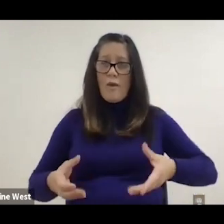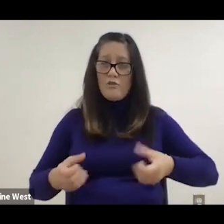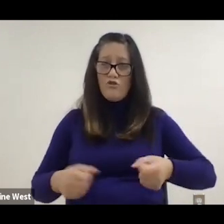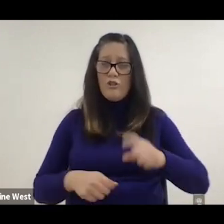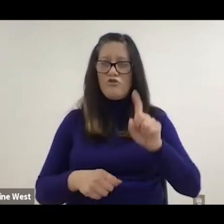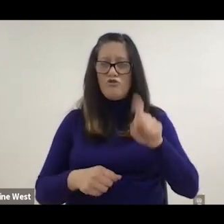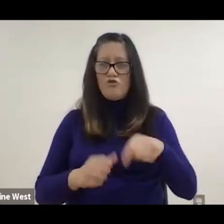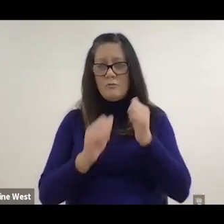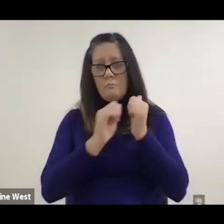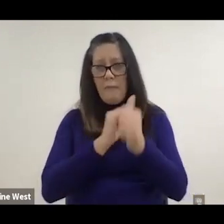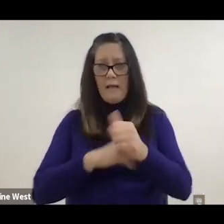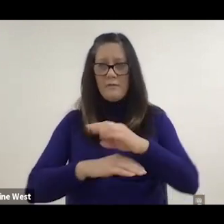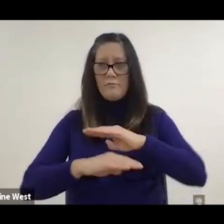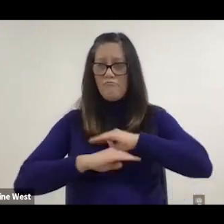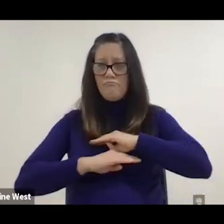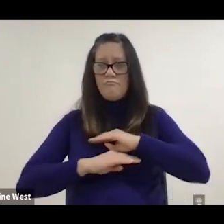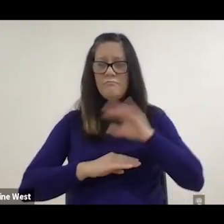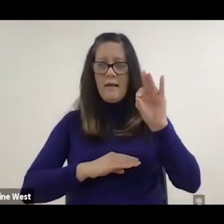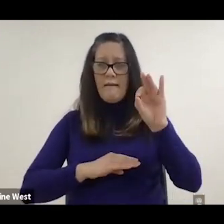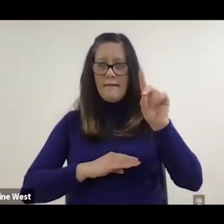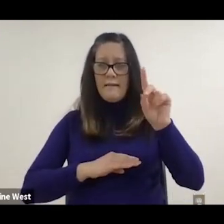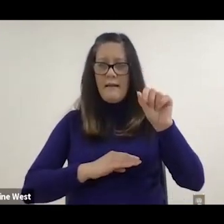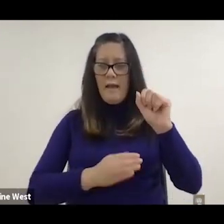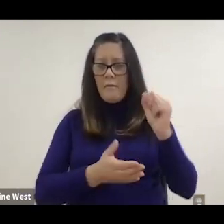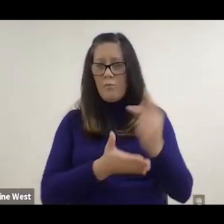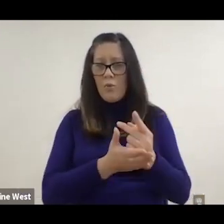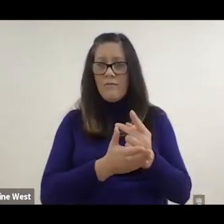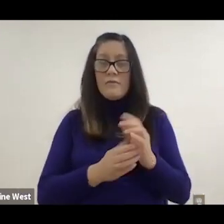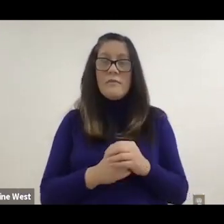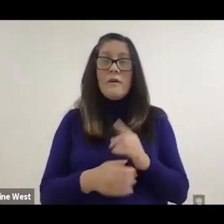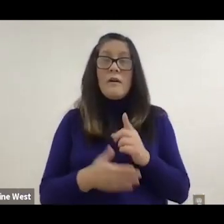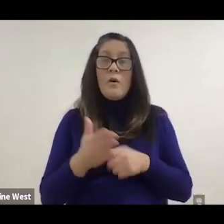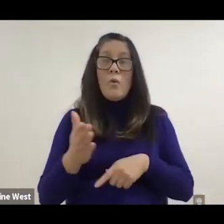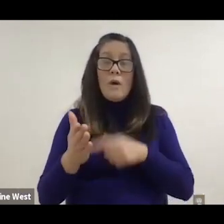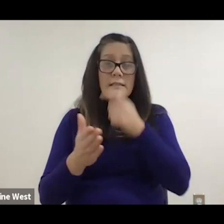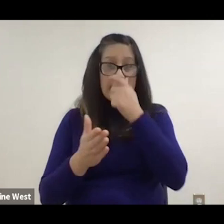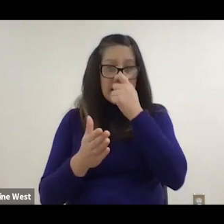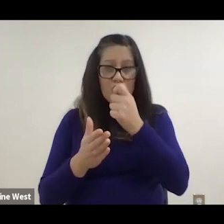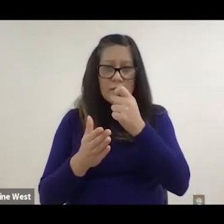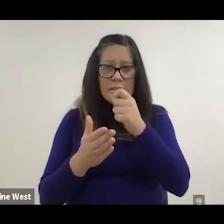pass in order to meet FDA standards. What you find interesting if you